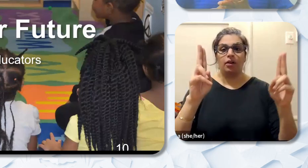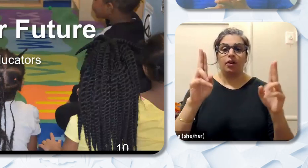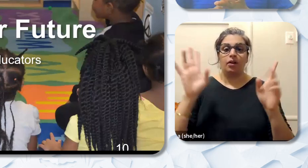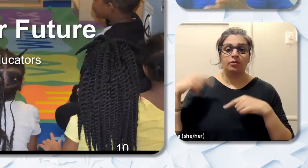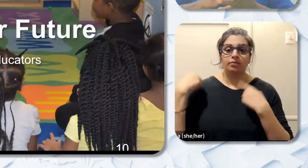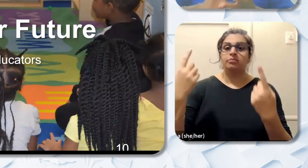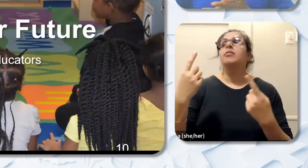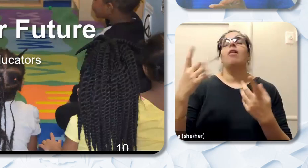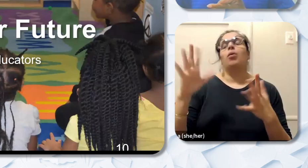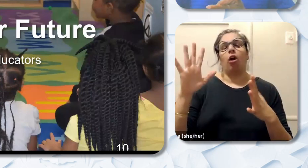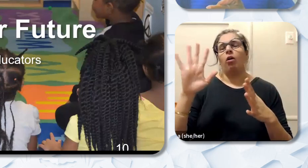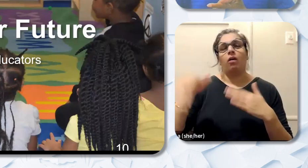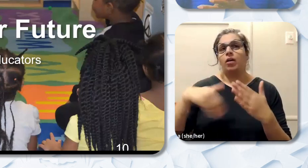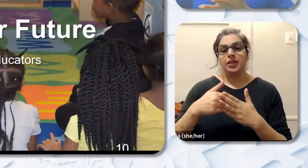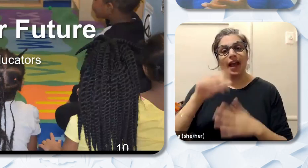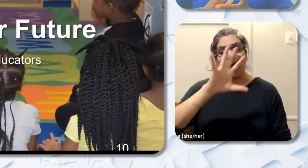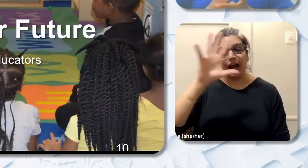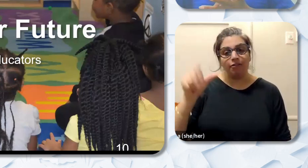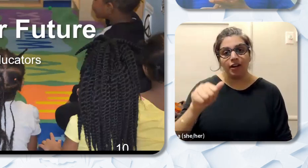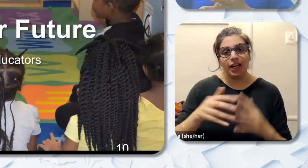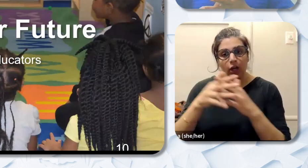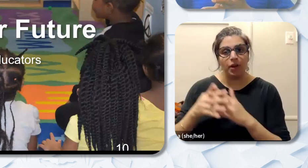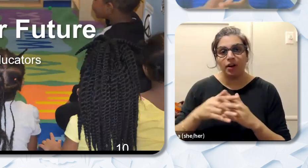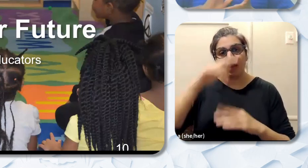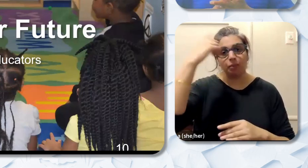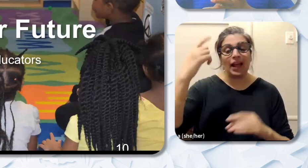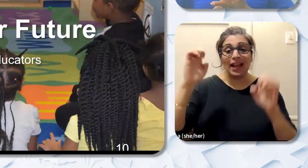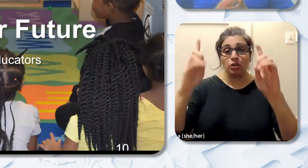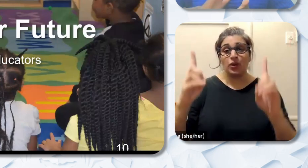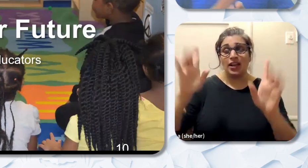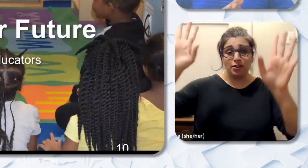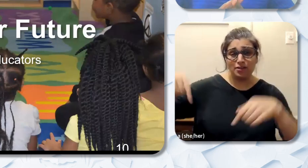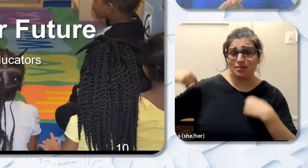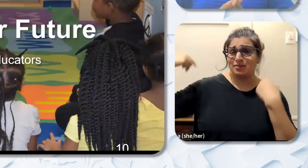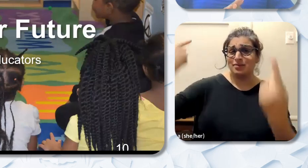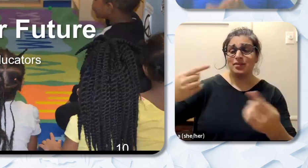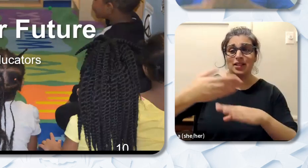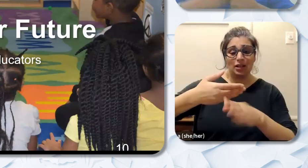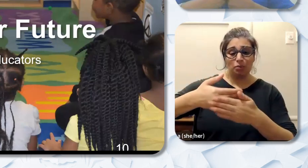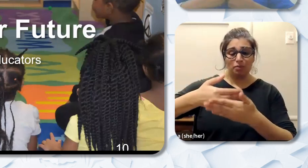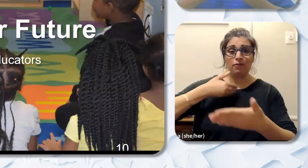educators that were before me. Those that taught me hugged me and loved me. And it's part of the